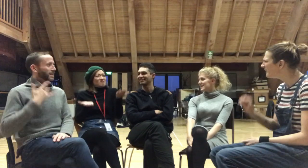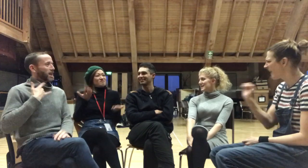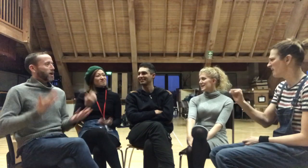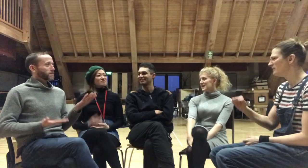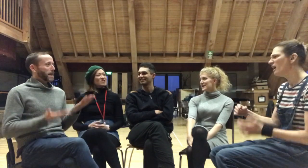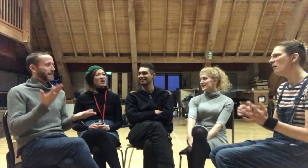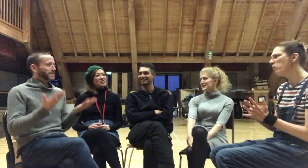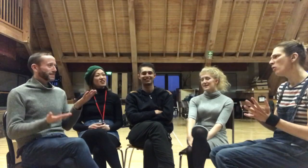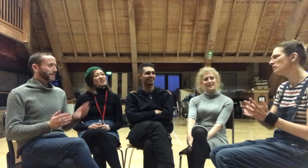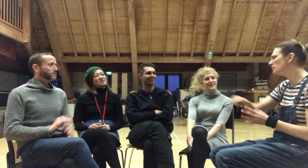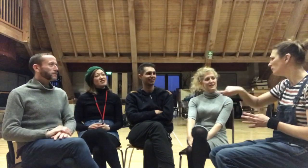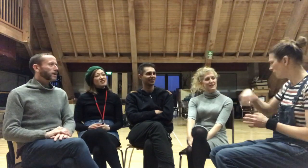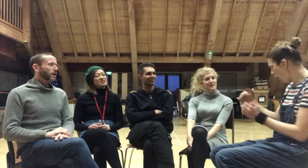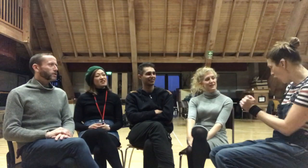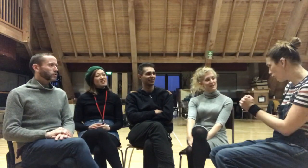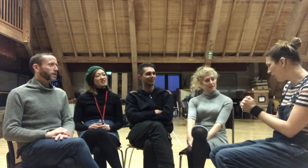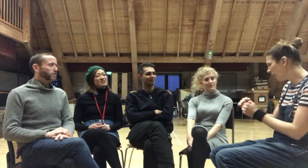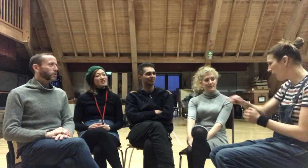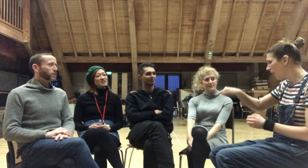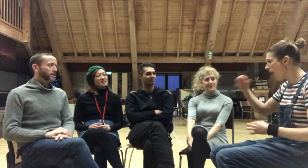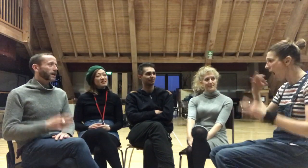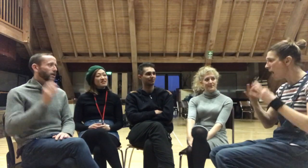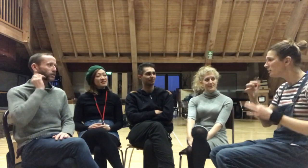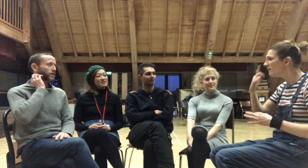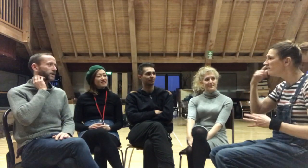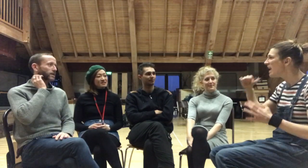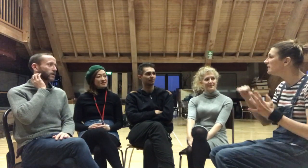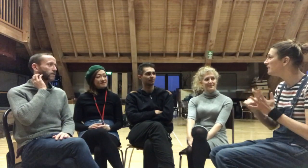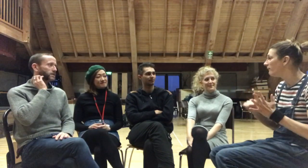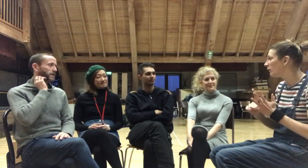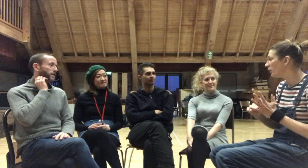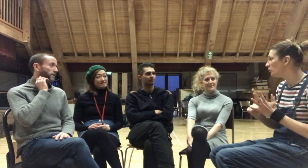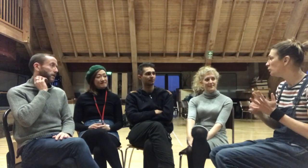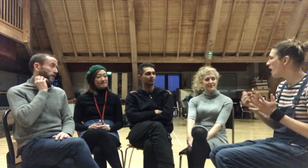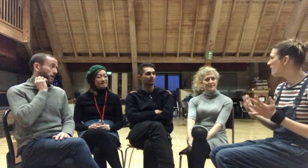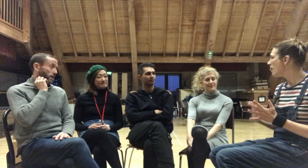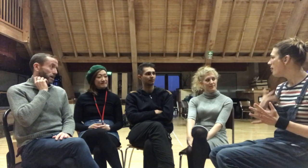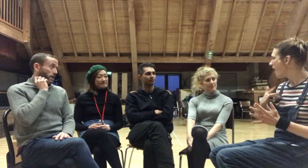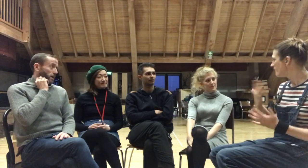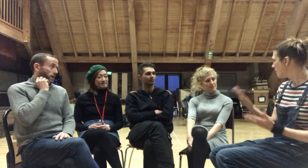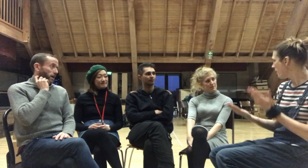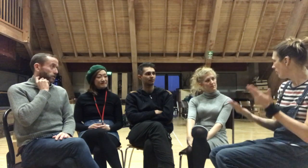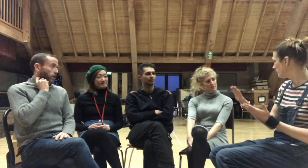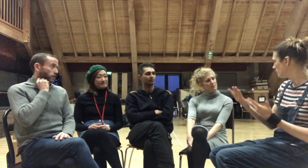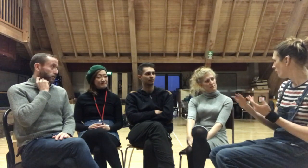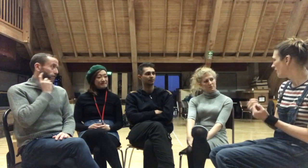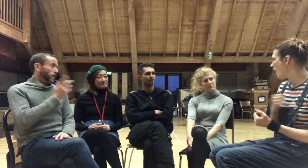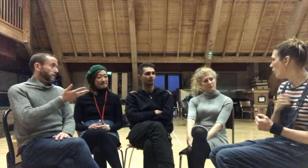Oh it's really important, yes I totally agree. You know, obviously it's hard to find an